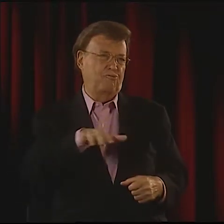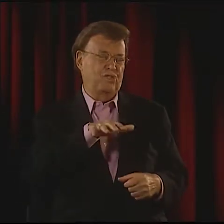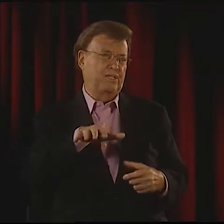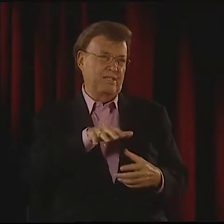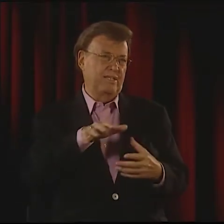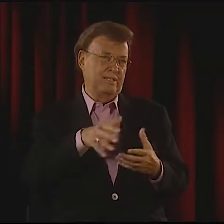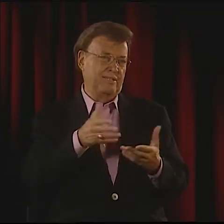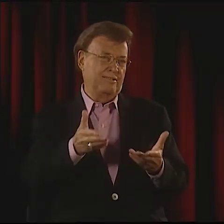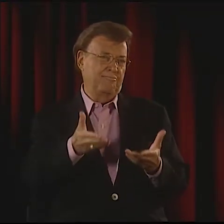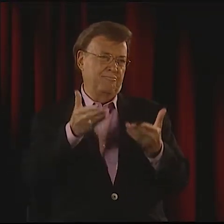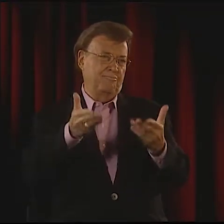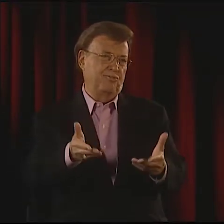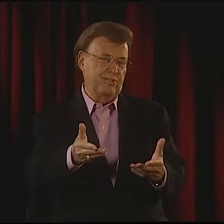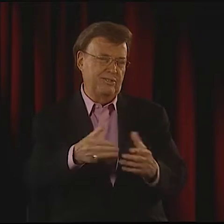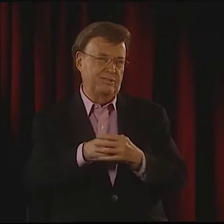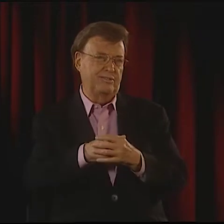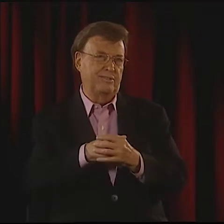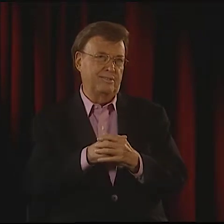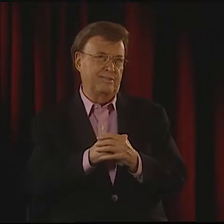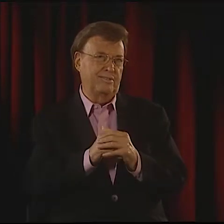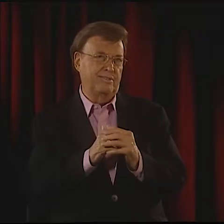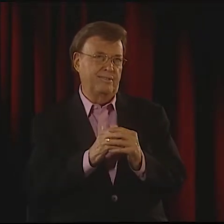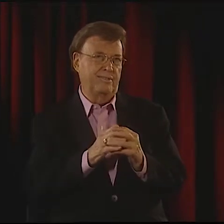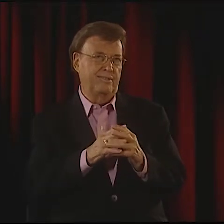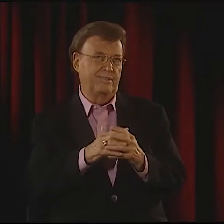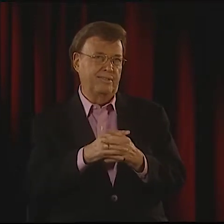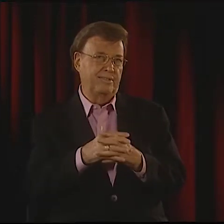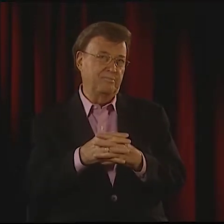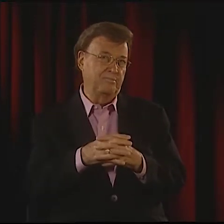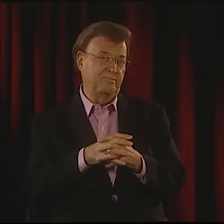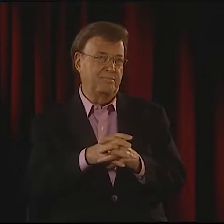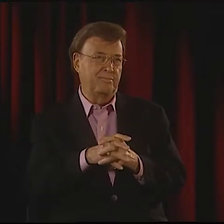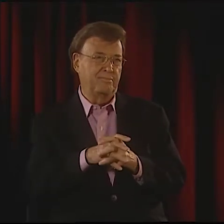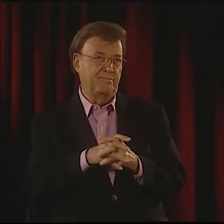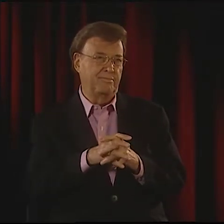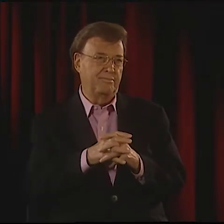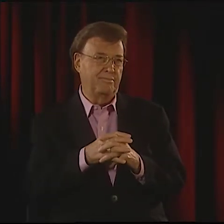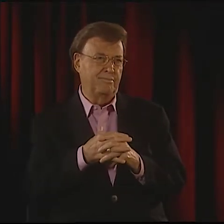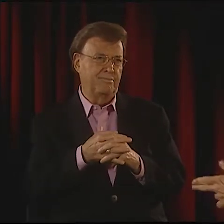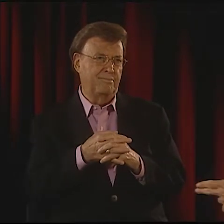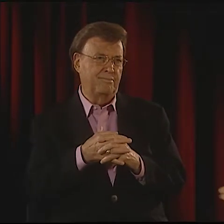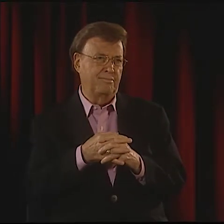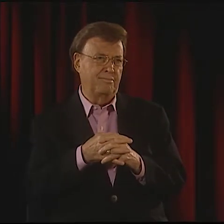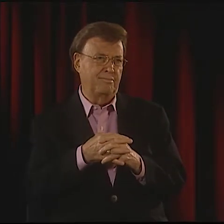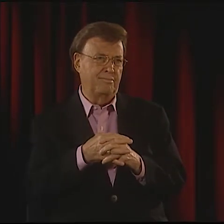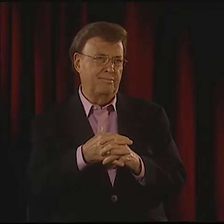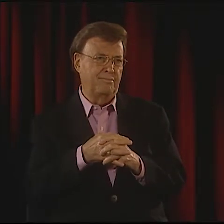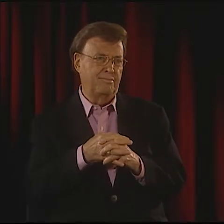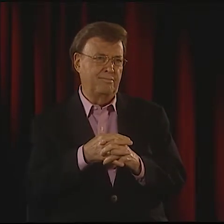I PUT IT ALL TOGETHER AND MIXED IT UP AND THEN OFFERED IT TO THE AUDIENCE.